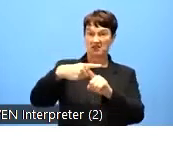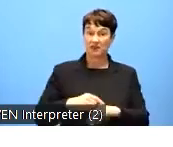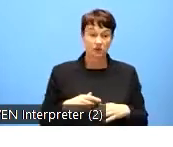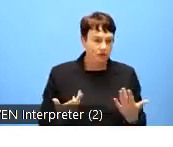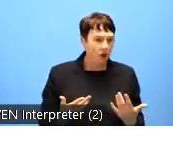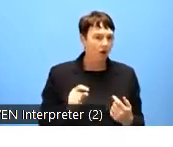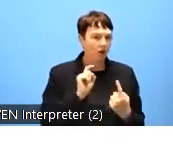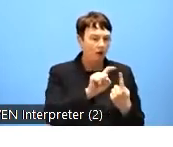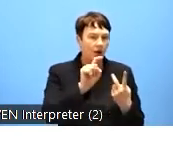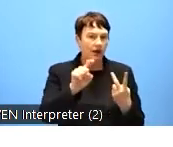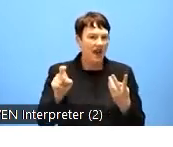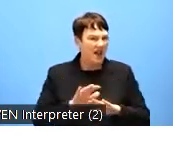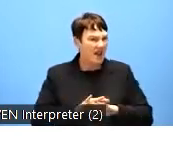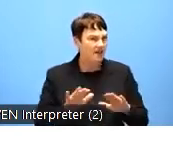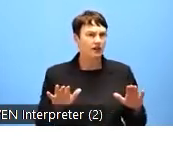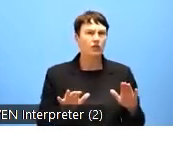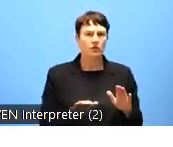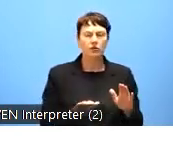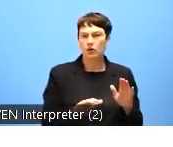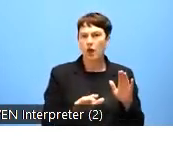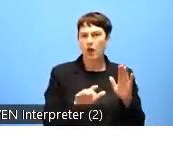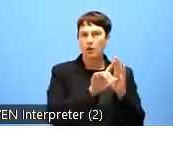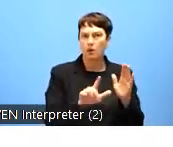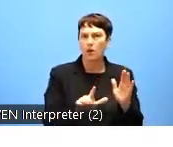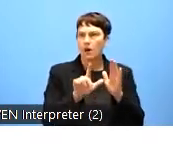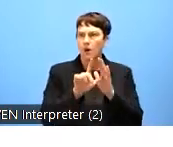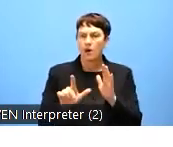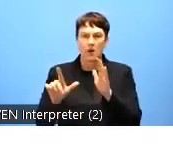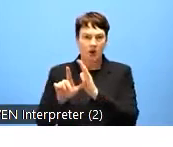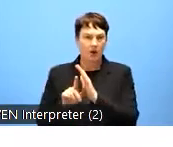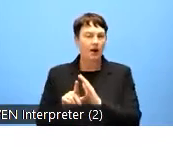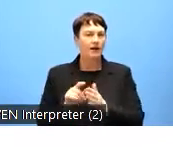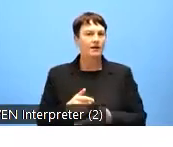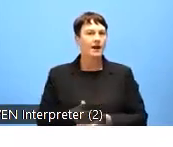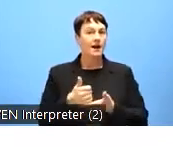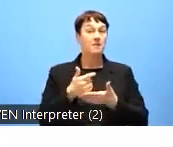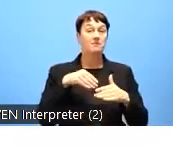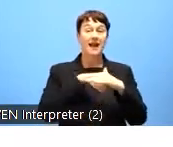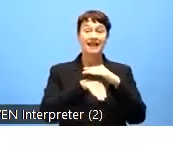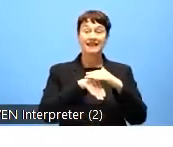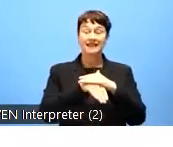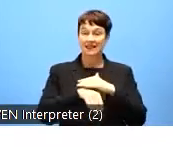or enhanced their efforts to enhance accessibility. Thanks to the directive.